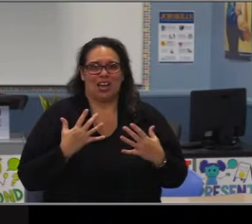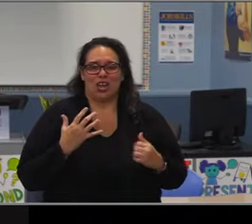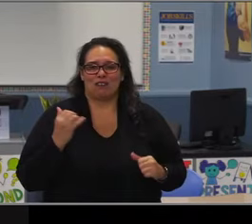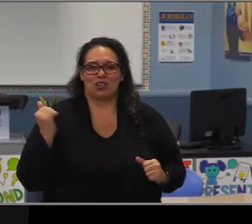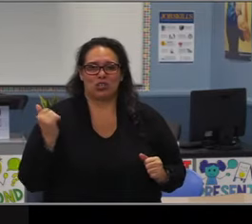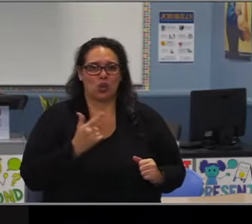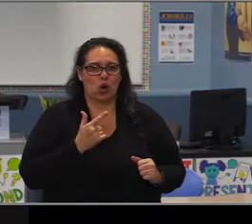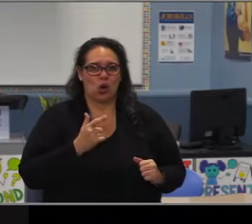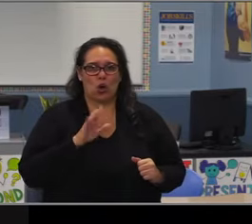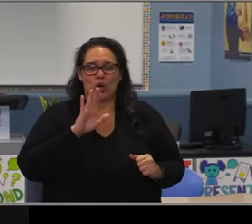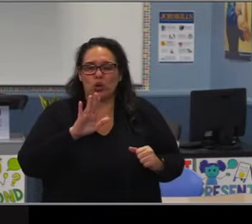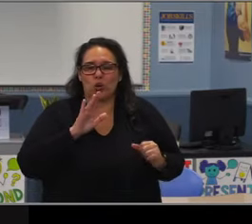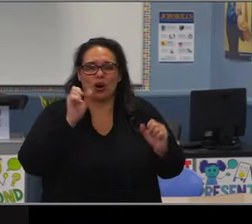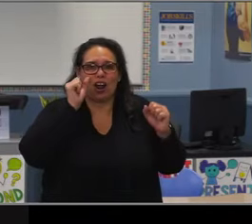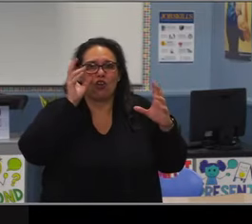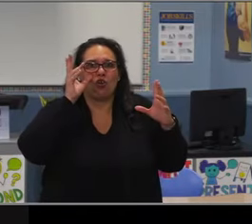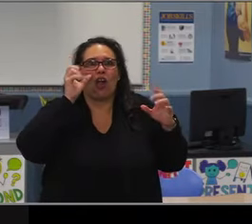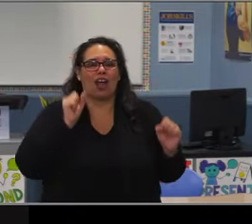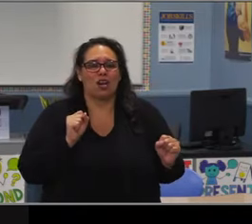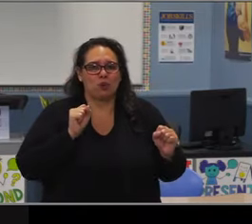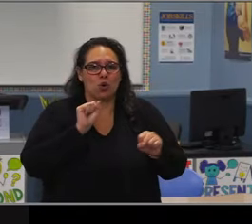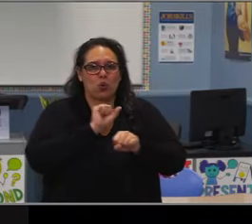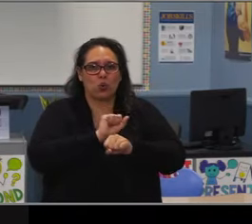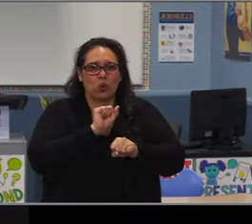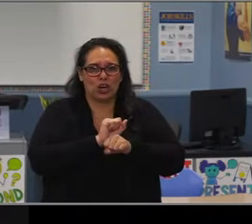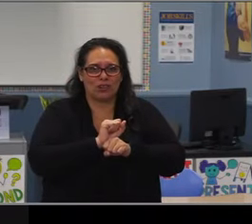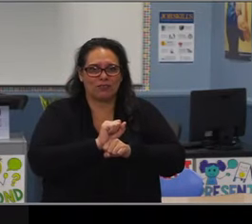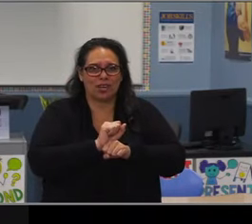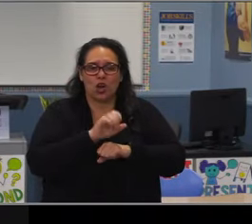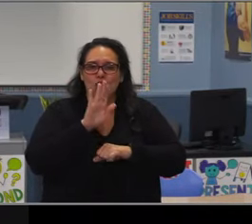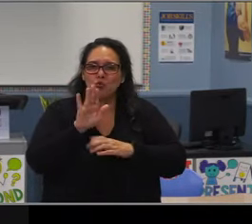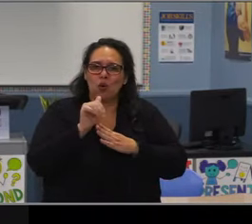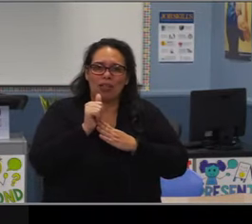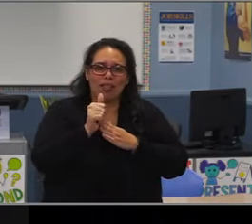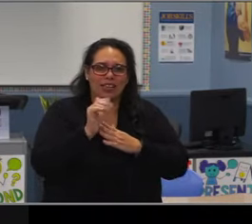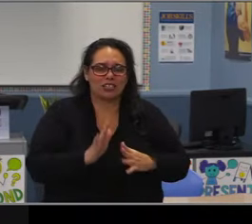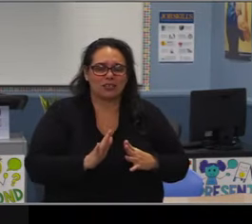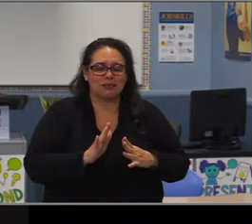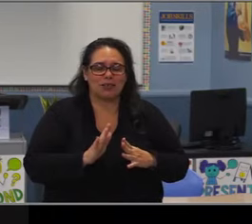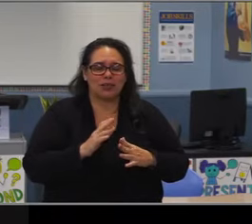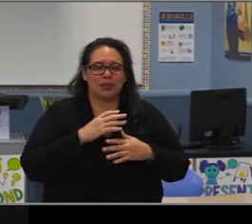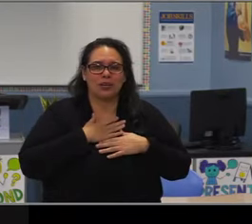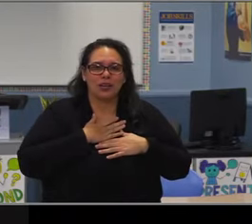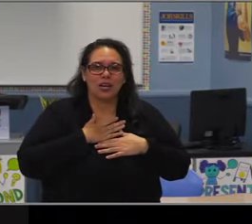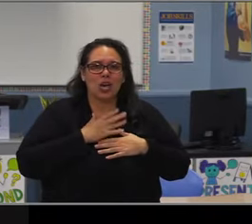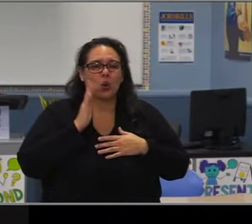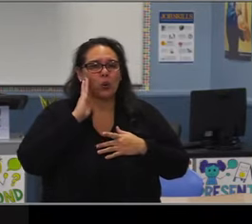Mr. Meyer, thank you for your 17 years of service on the board of education for the Long Beach Unified School District.